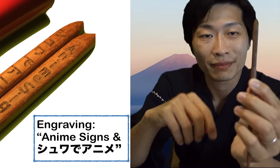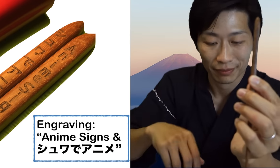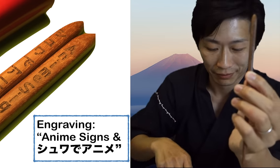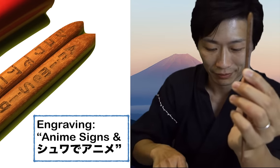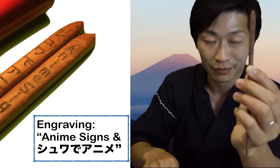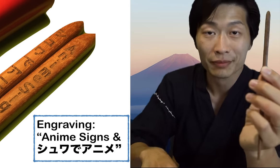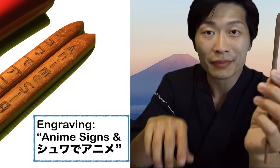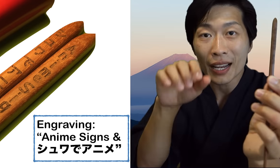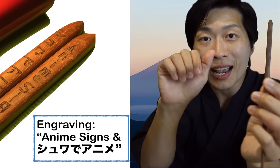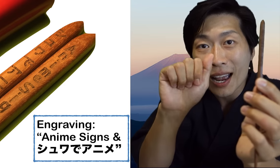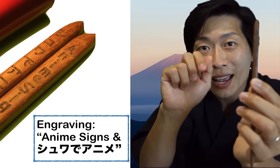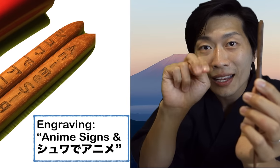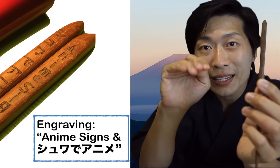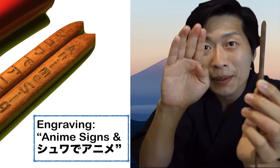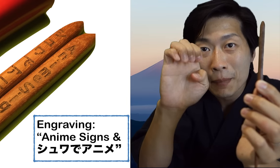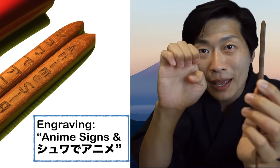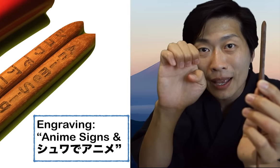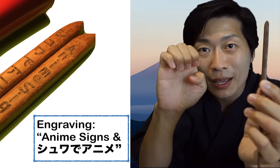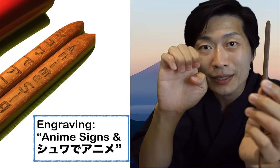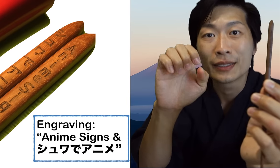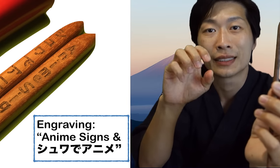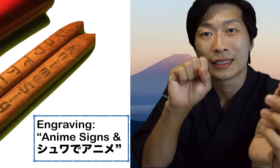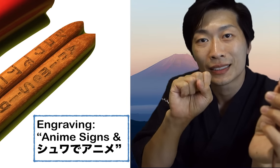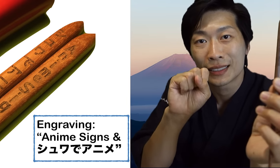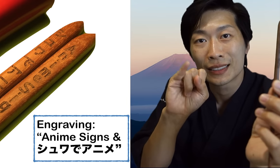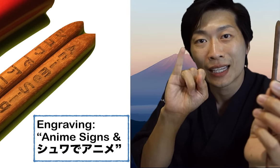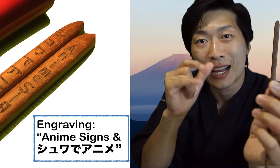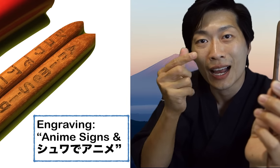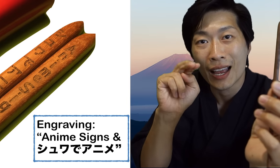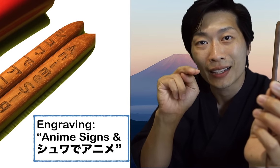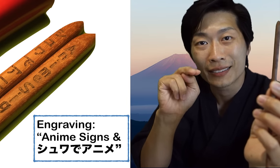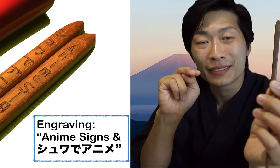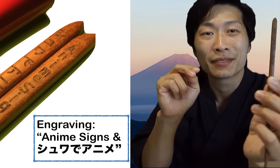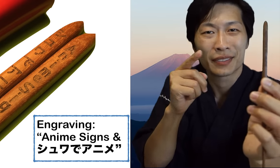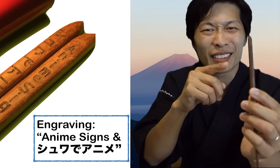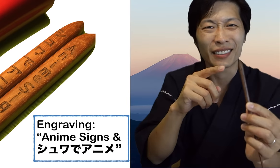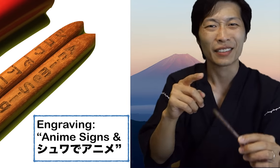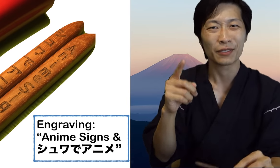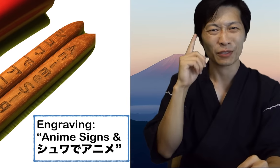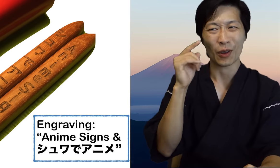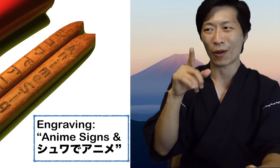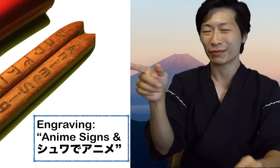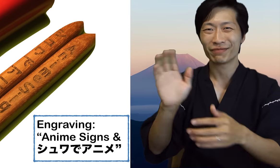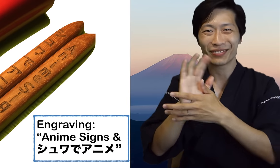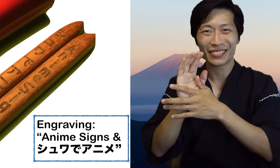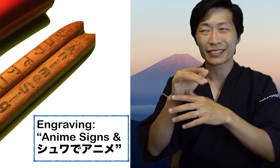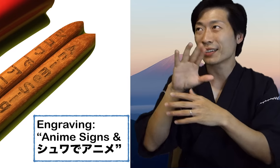which says "Anime Signs" this is in